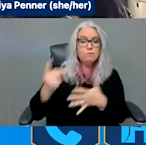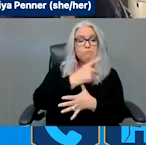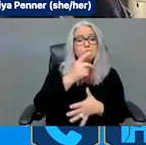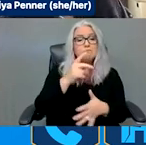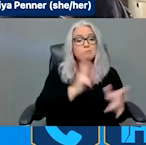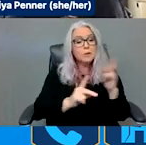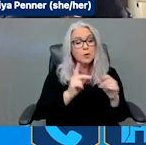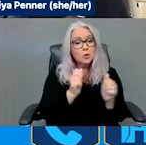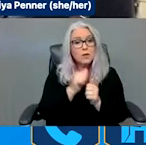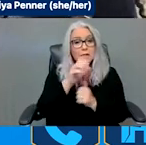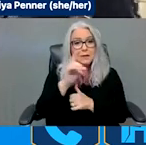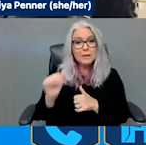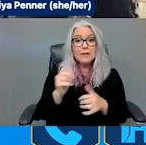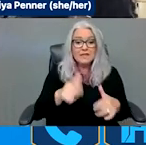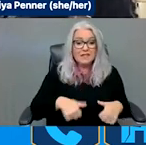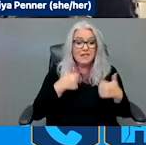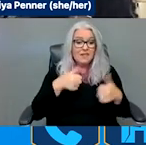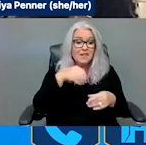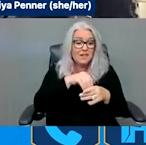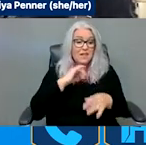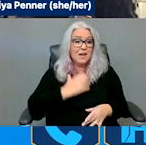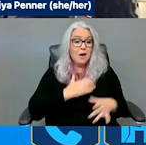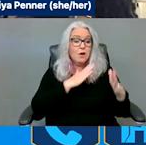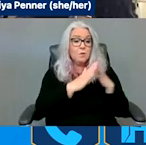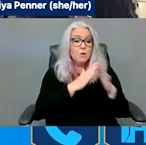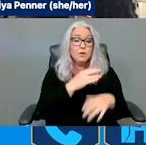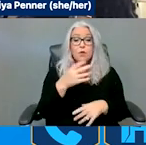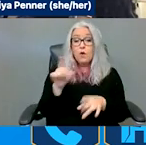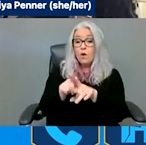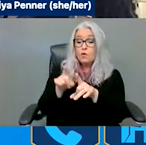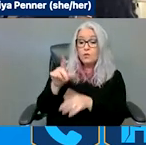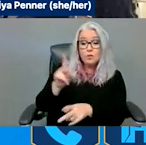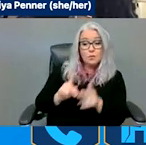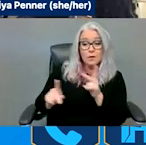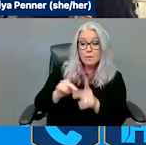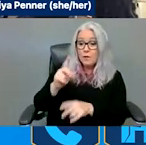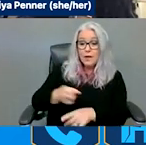that are in institutions already and making sure those plans are adequate and